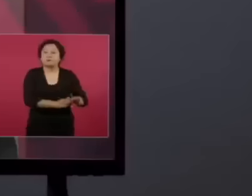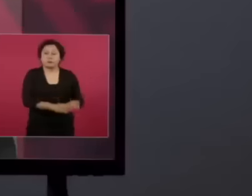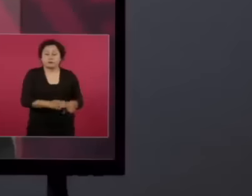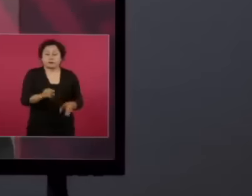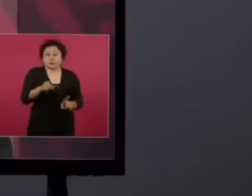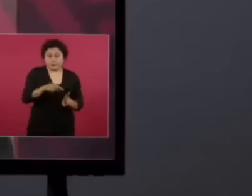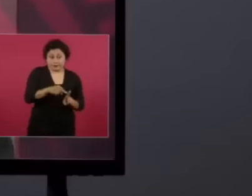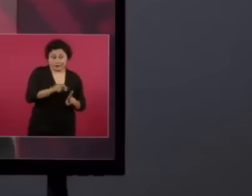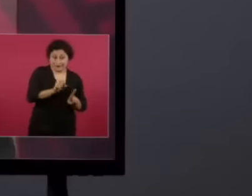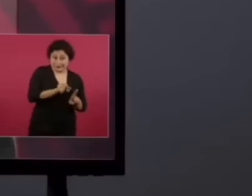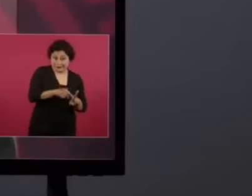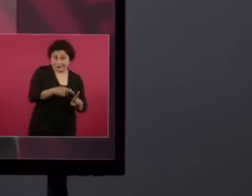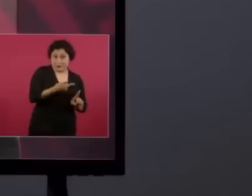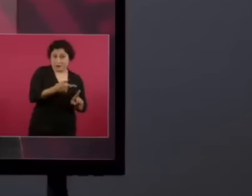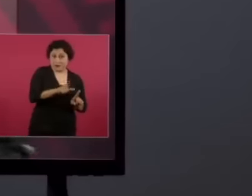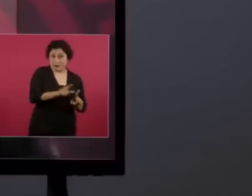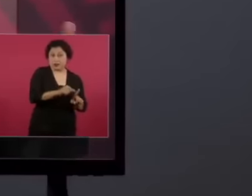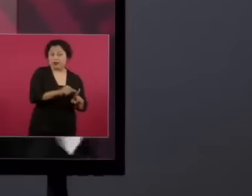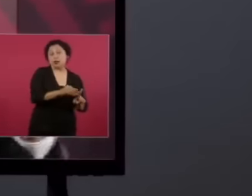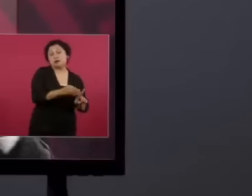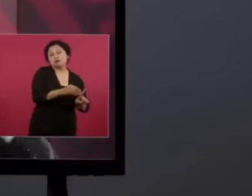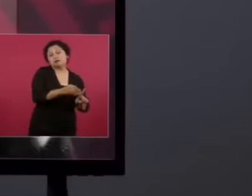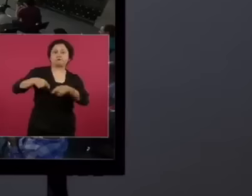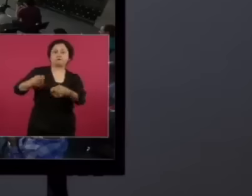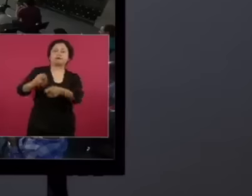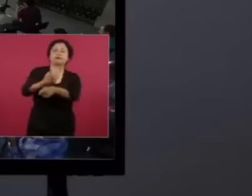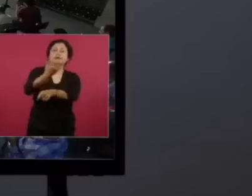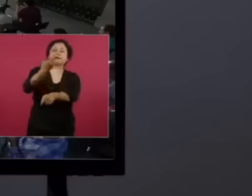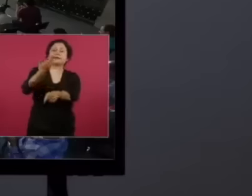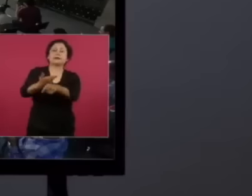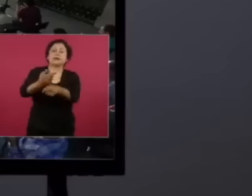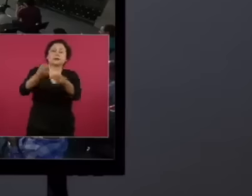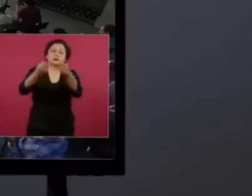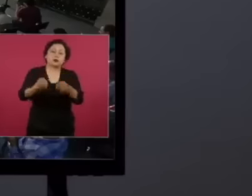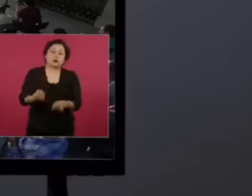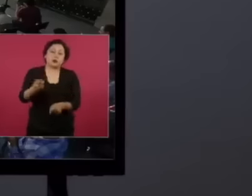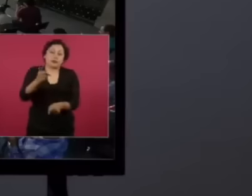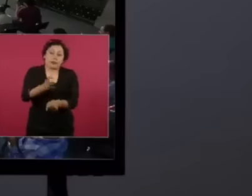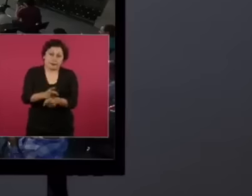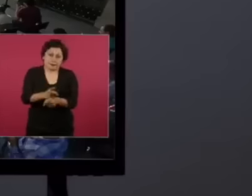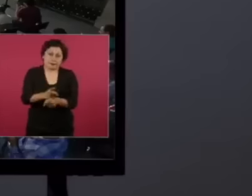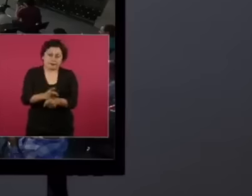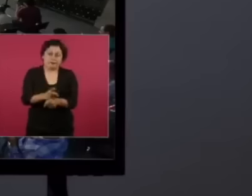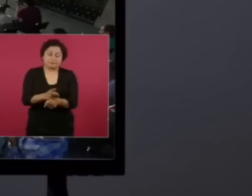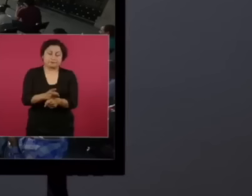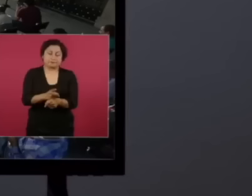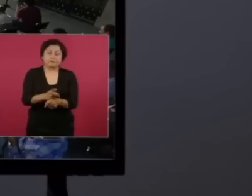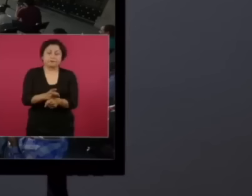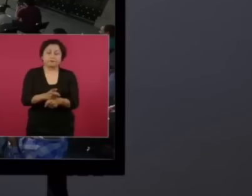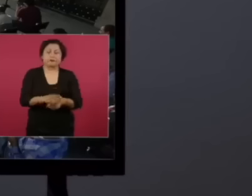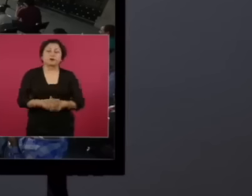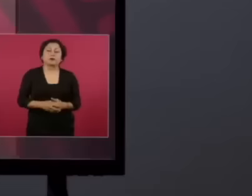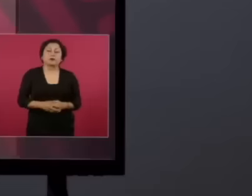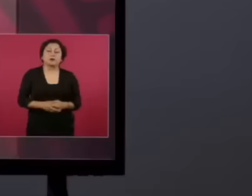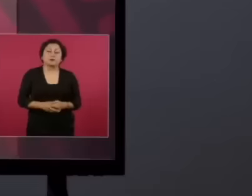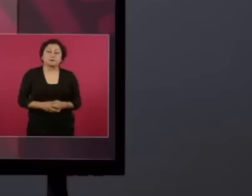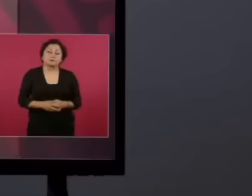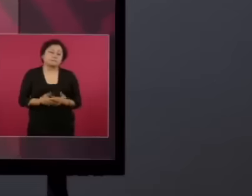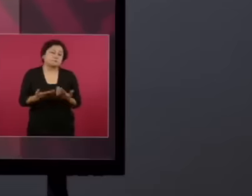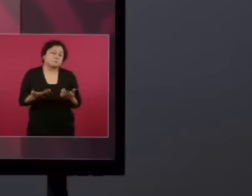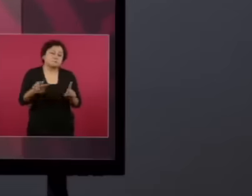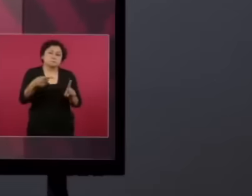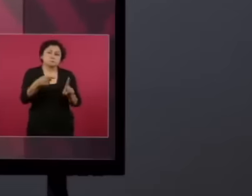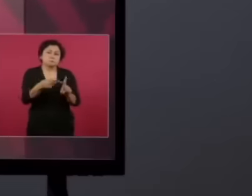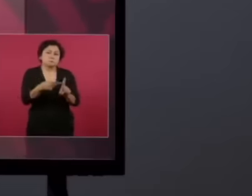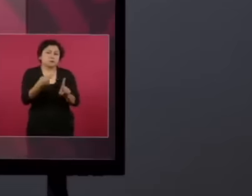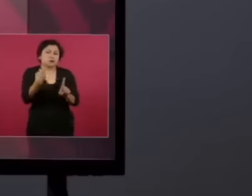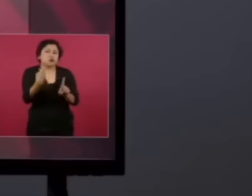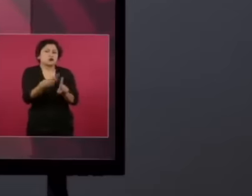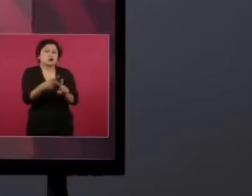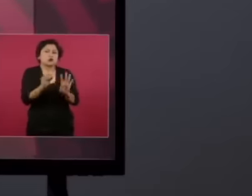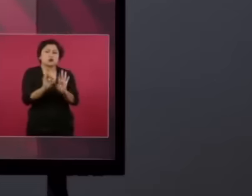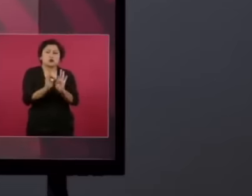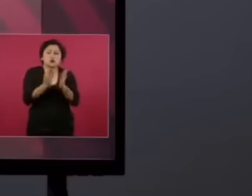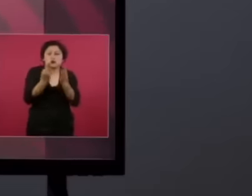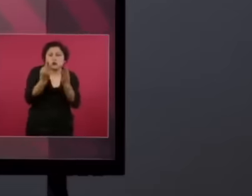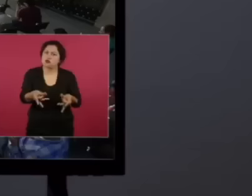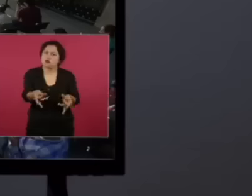garcí luna in the attorney general's office and the same thing and it had a very sophisticated surveillance system